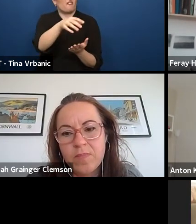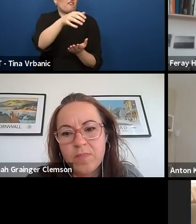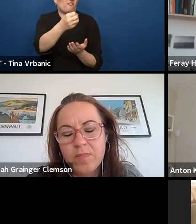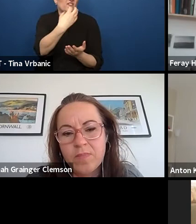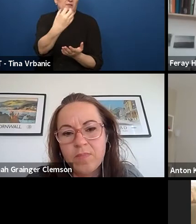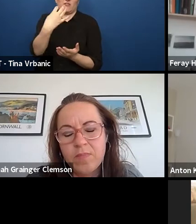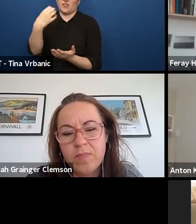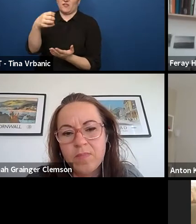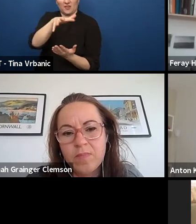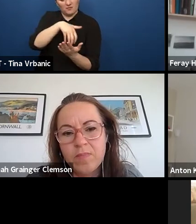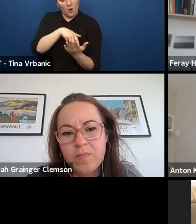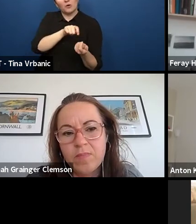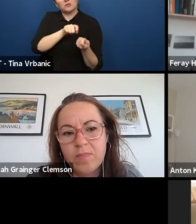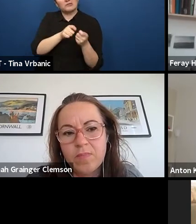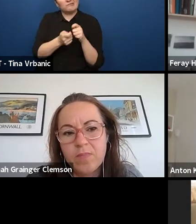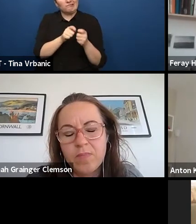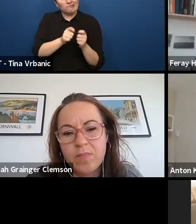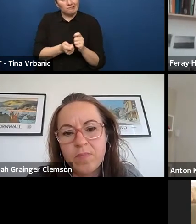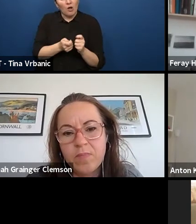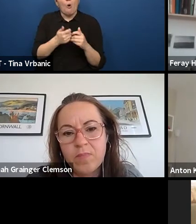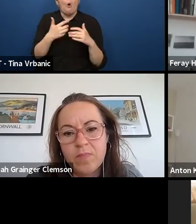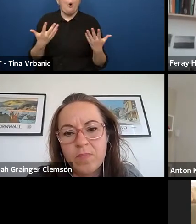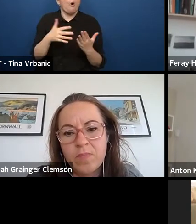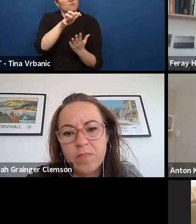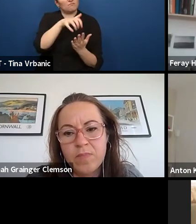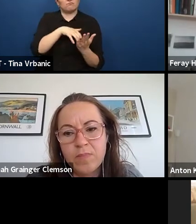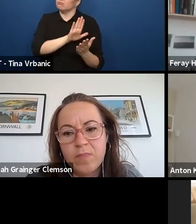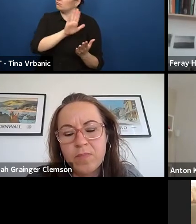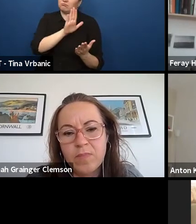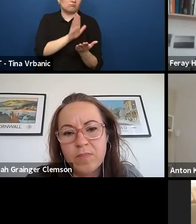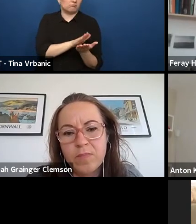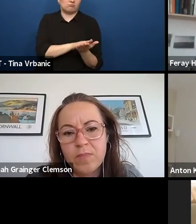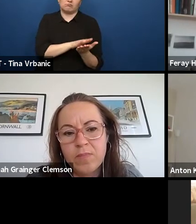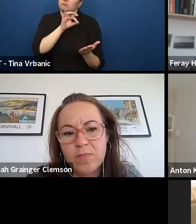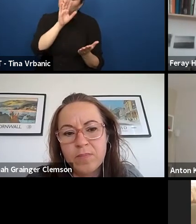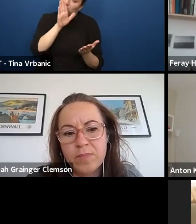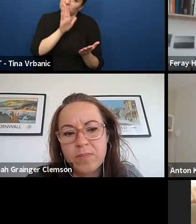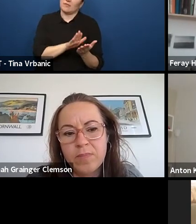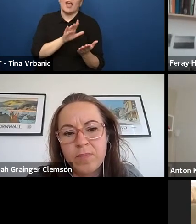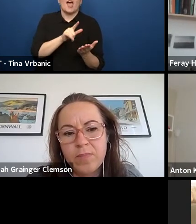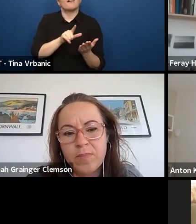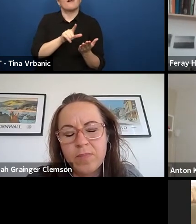or that you want to be still a bit of a challenge. And my experience is that